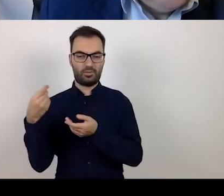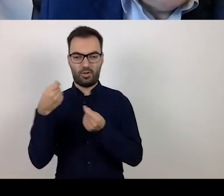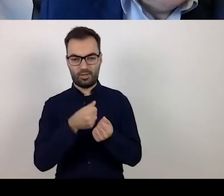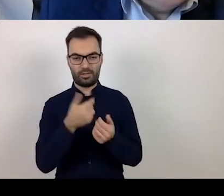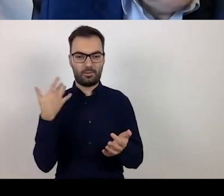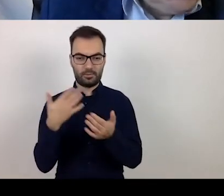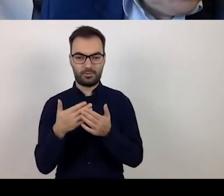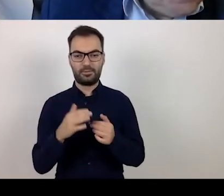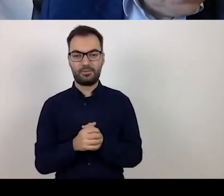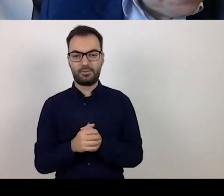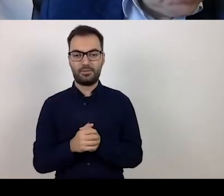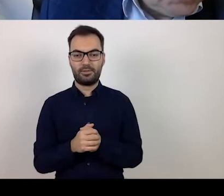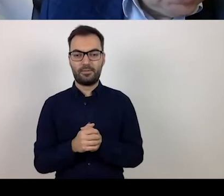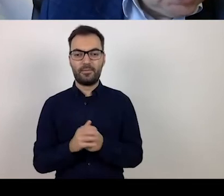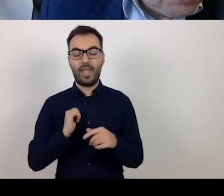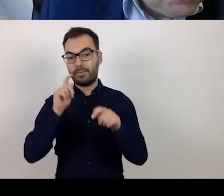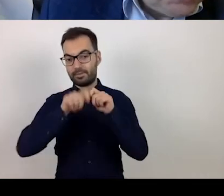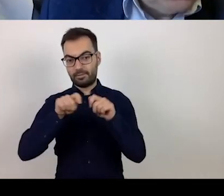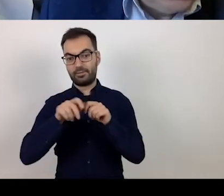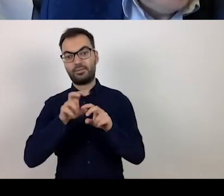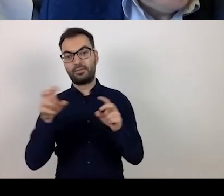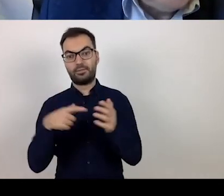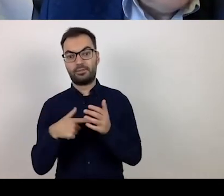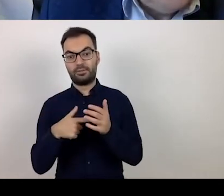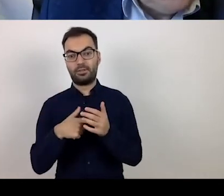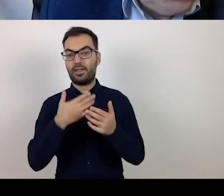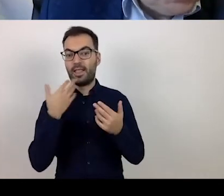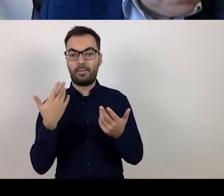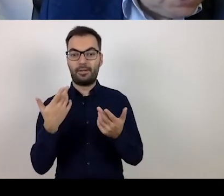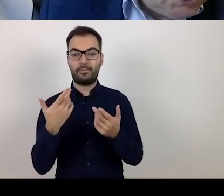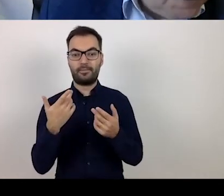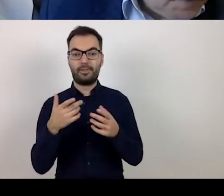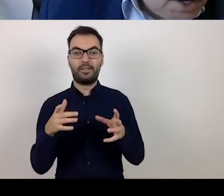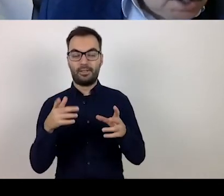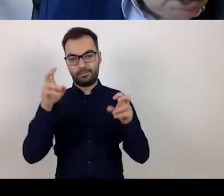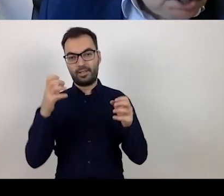This serves to verify if there is a cumulation.